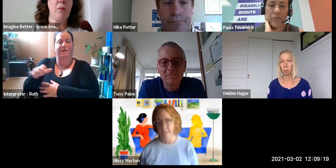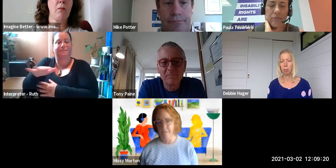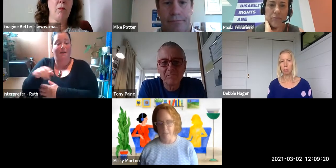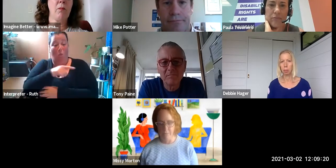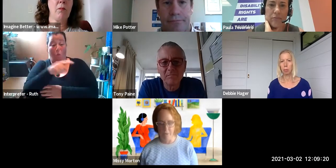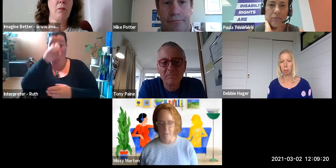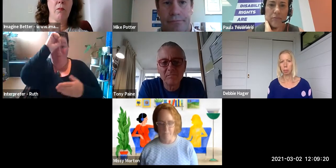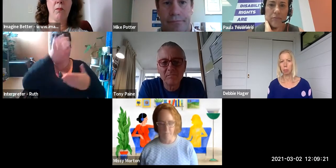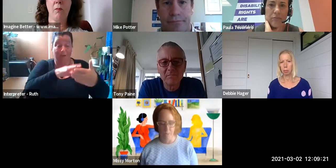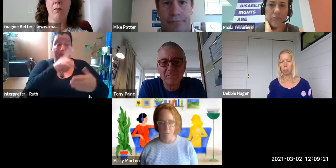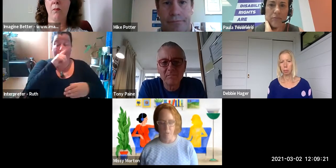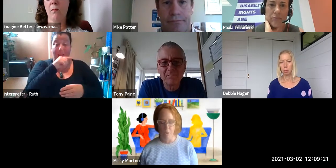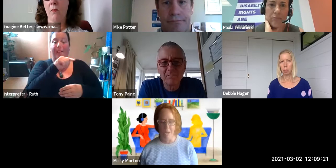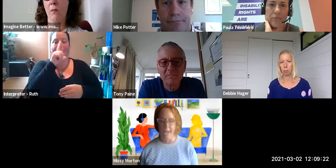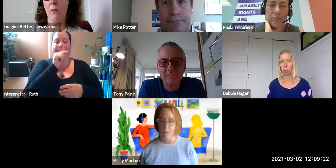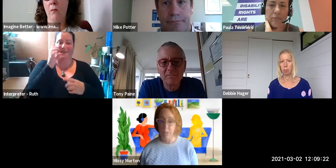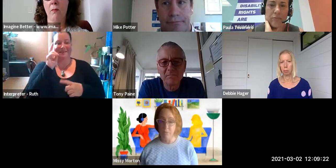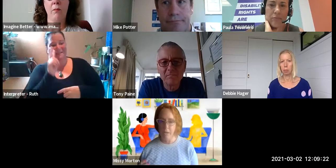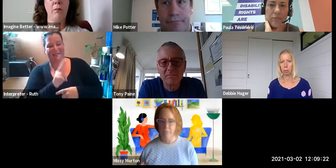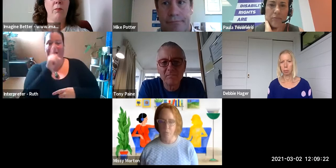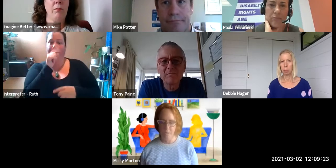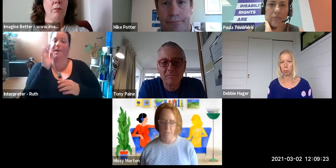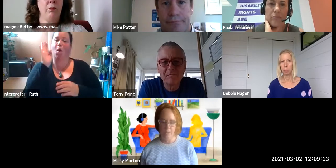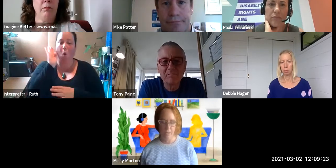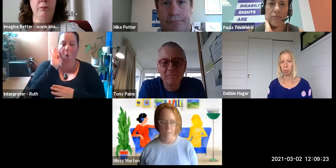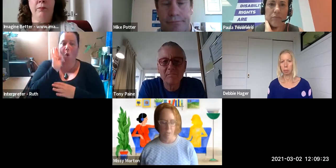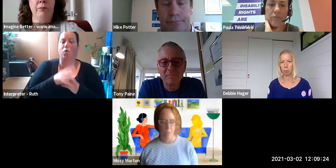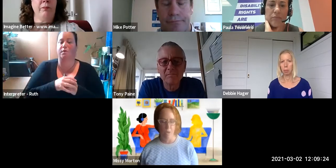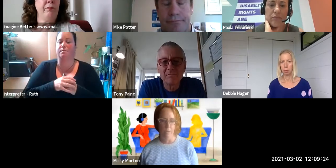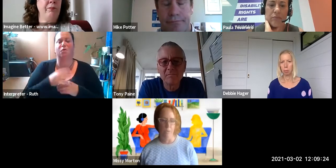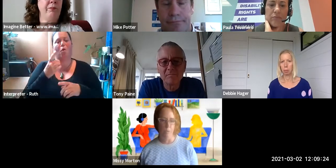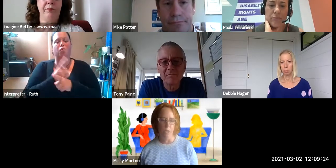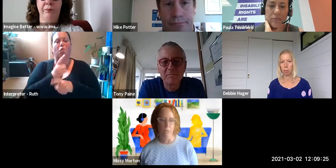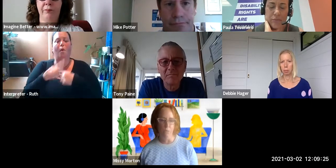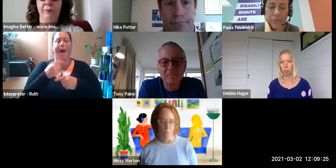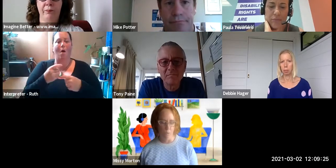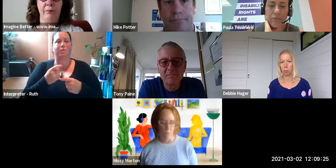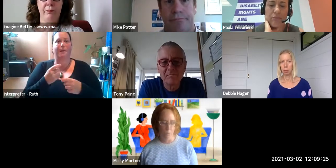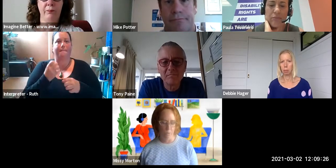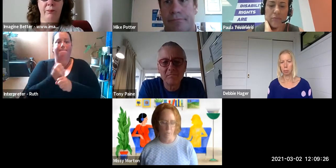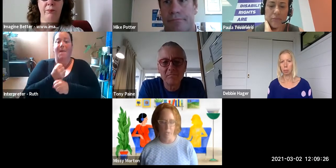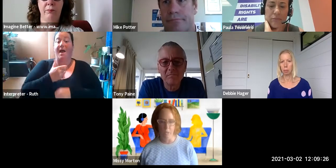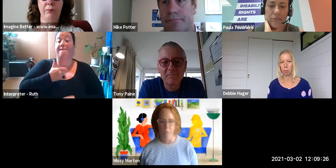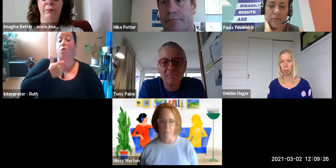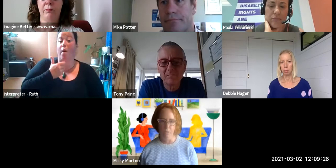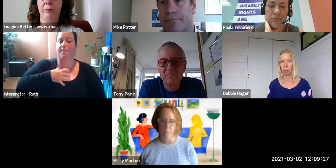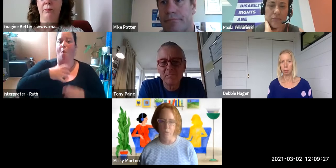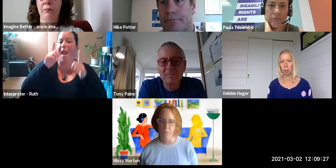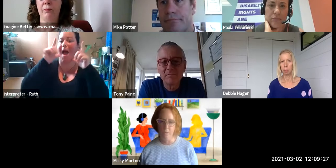I think we talk about amplifying voices rather than speaking for or speaking over those voices.